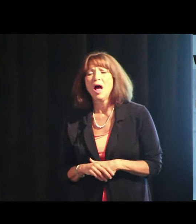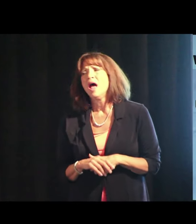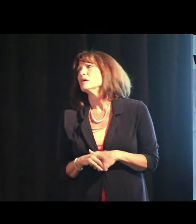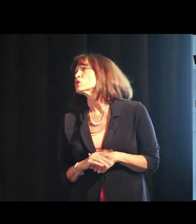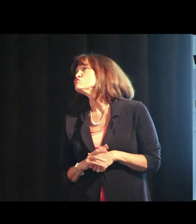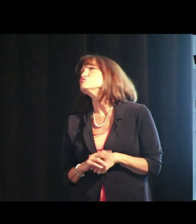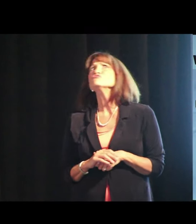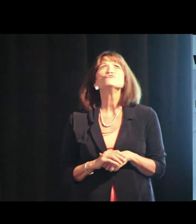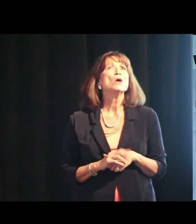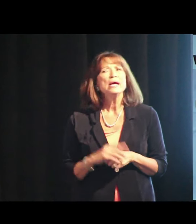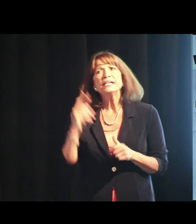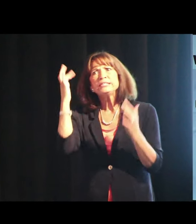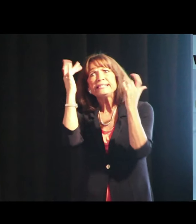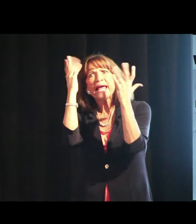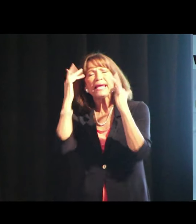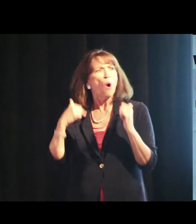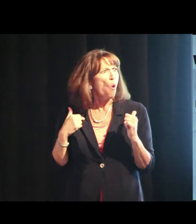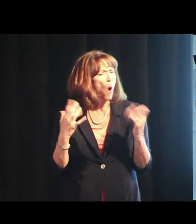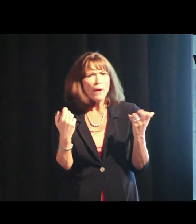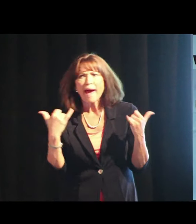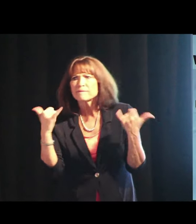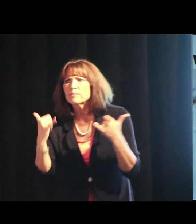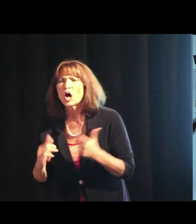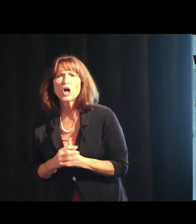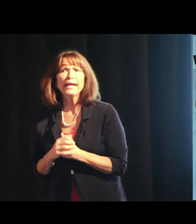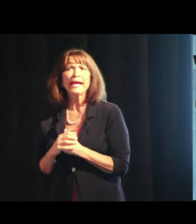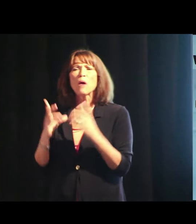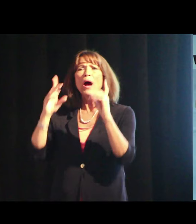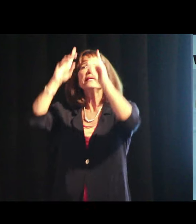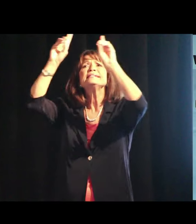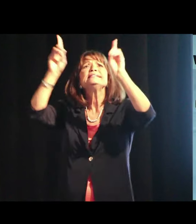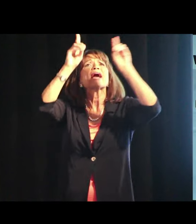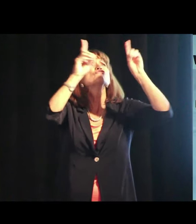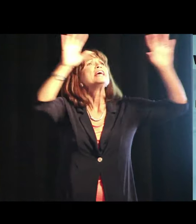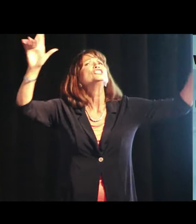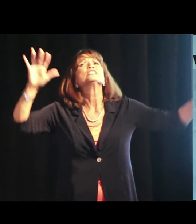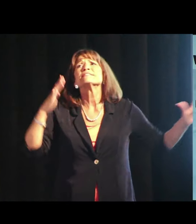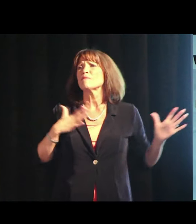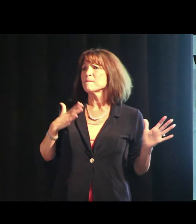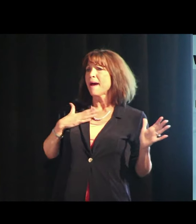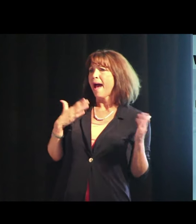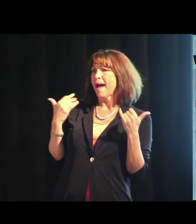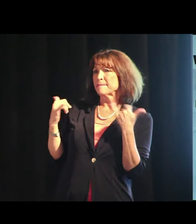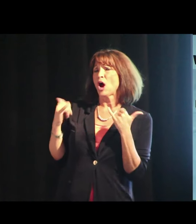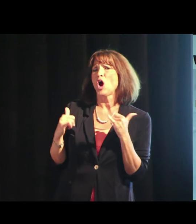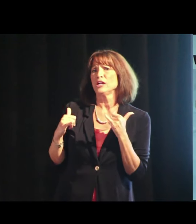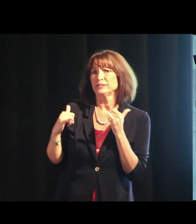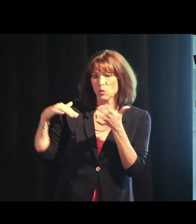waiting in line at the store, just standing there. Thinking I think I want to have a party. I need decorations for my party.